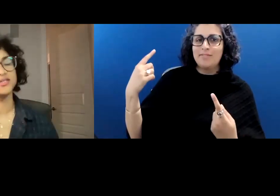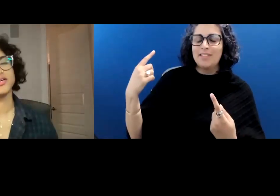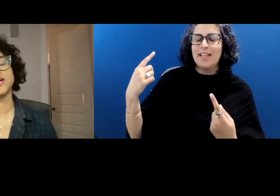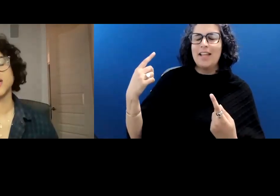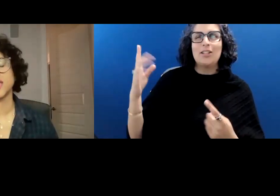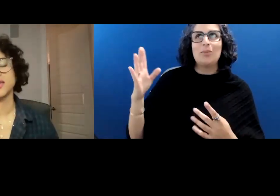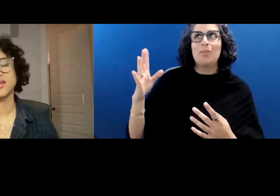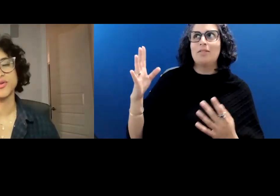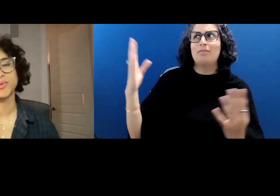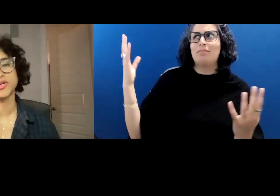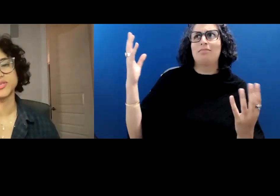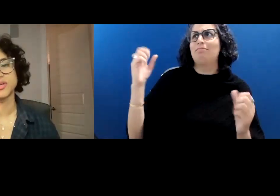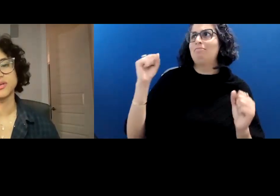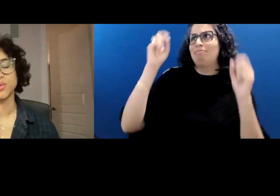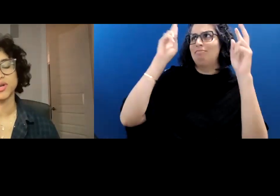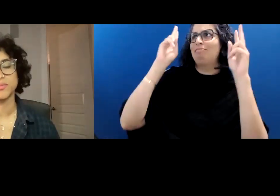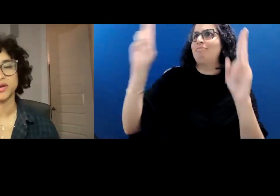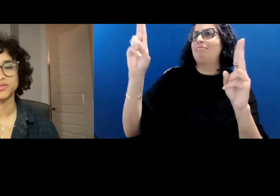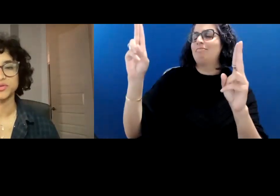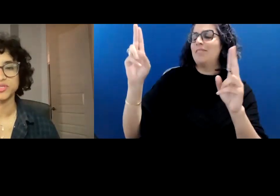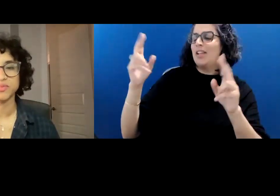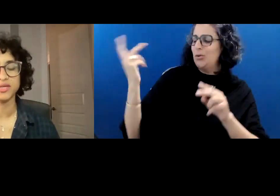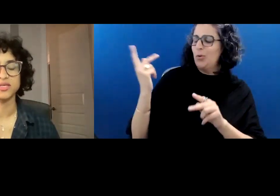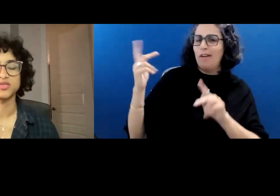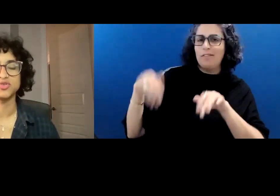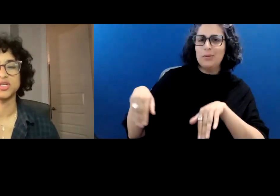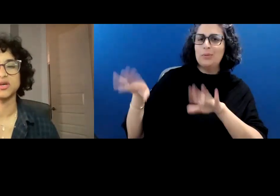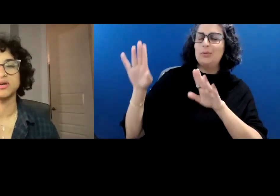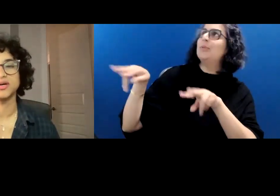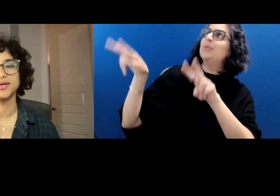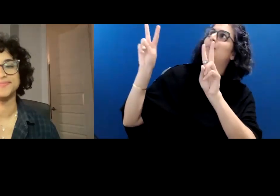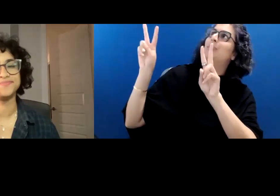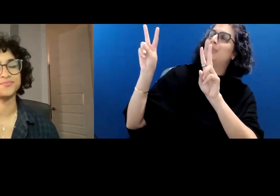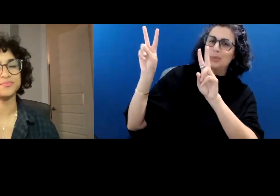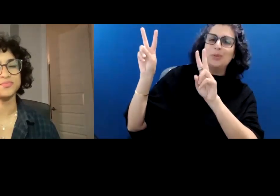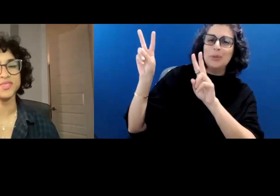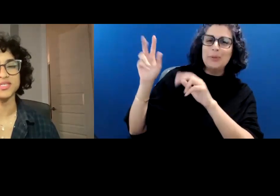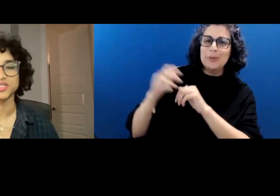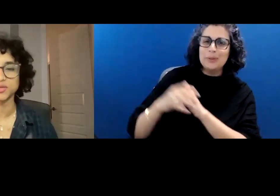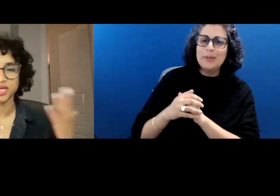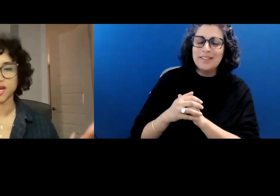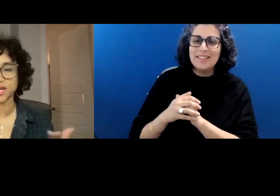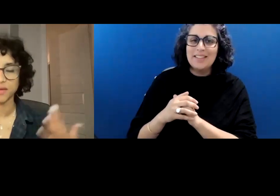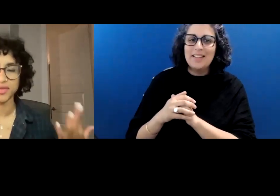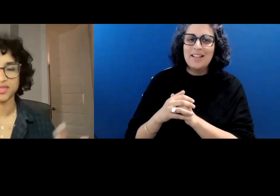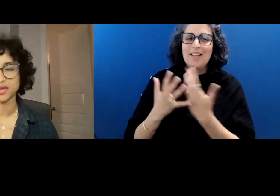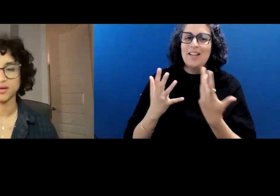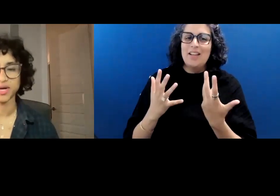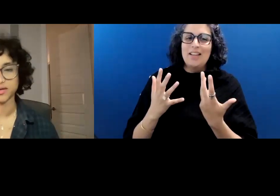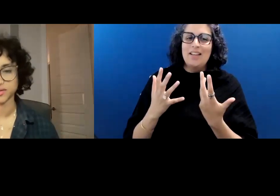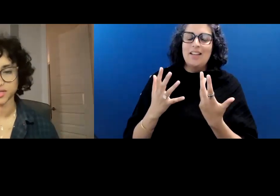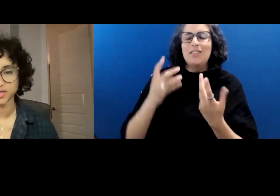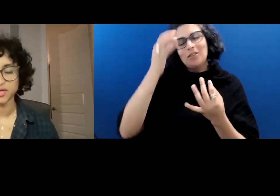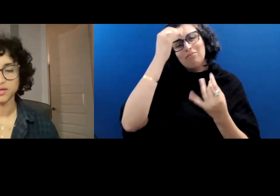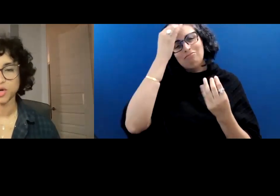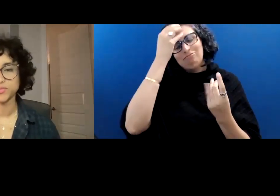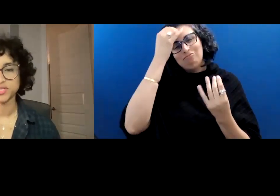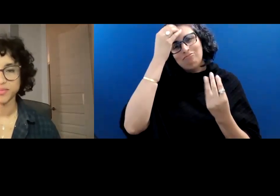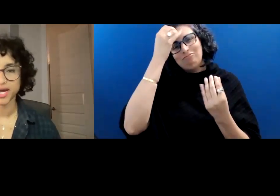another person one admires and respects like Eugenia, and so it got me thinking about poems